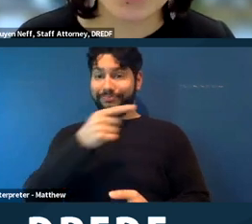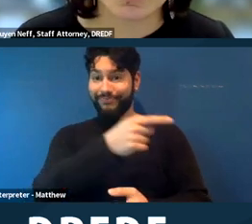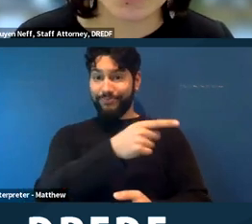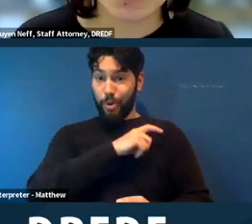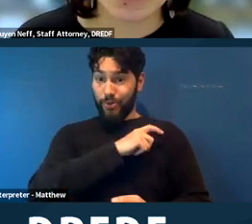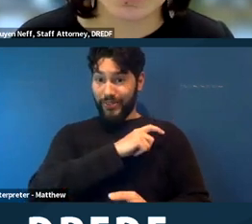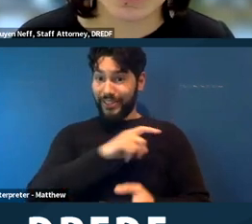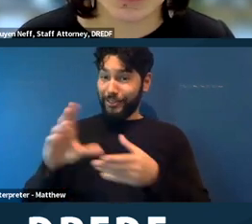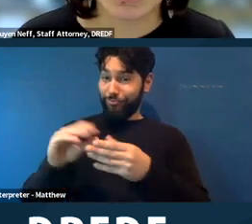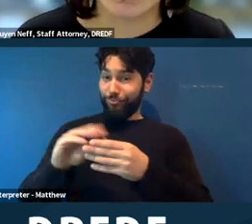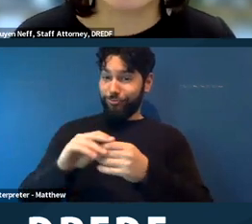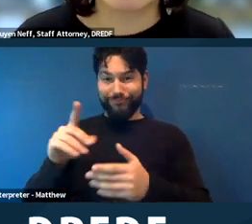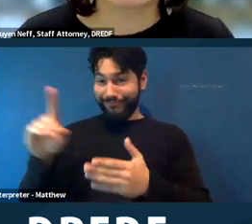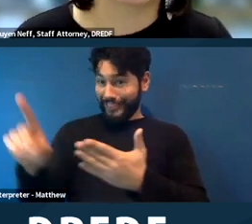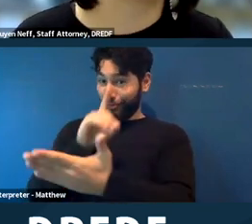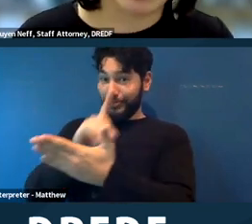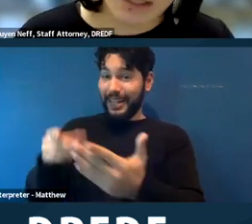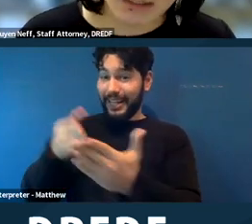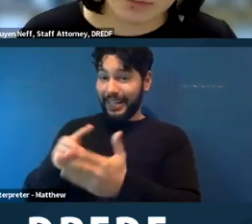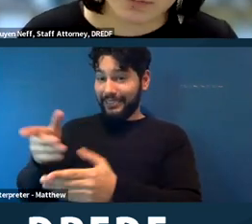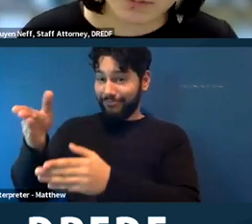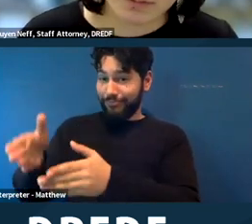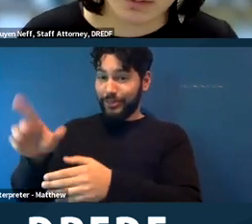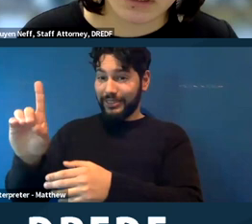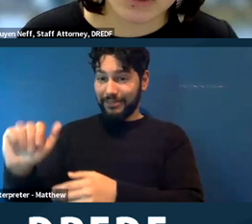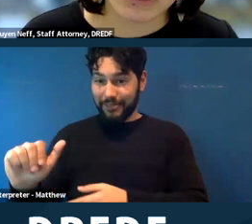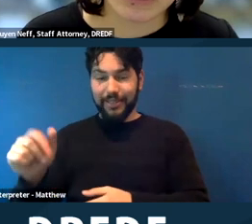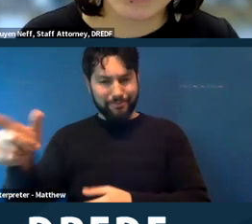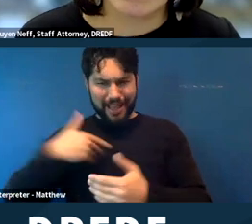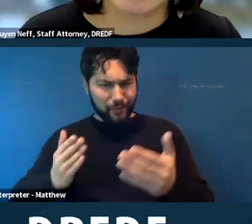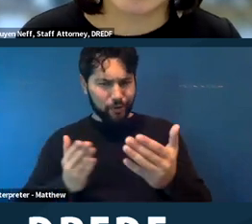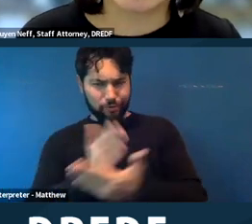this person with a disability. Right? They have the right to ask for a reasonable accommodation.